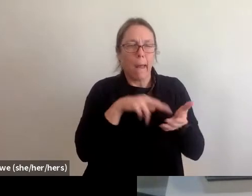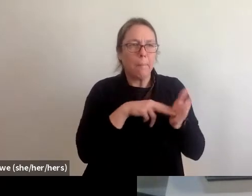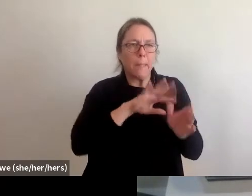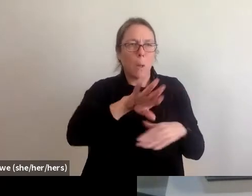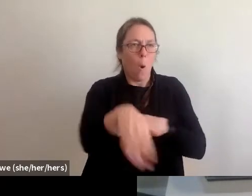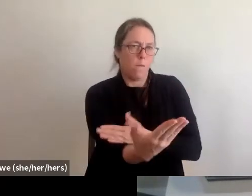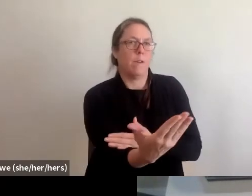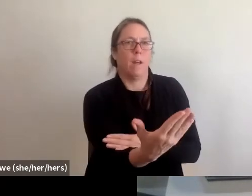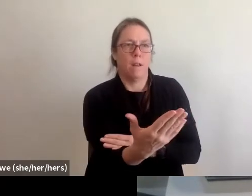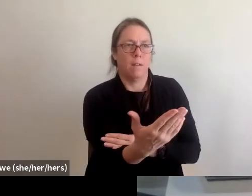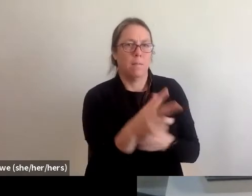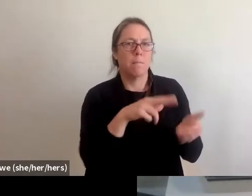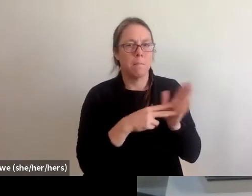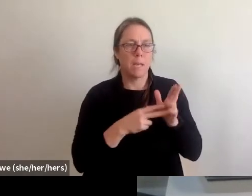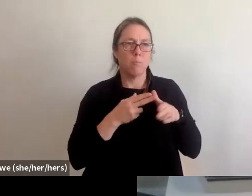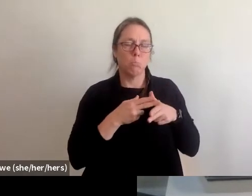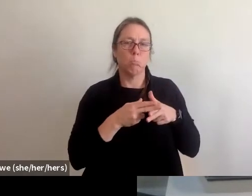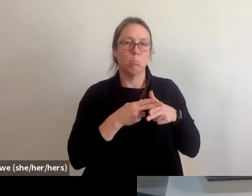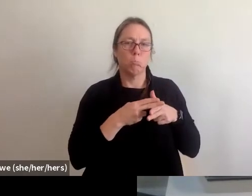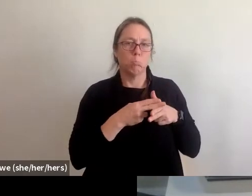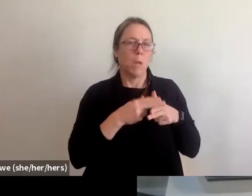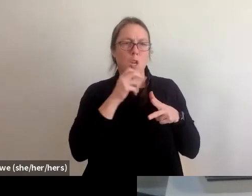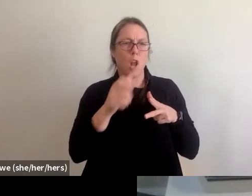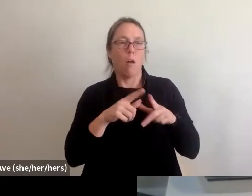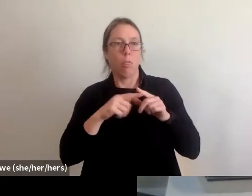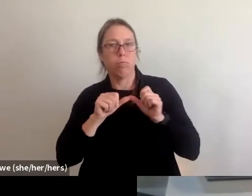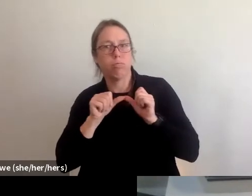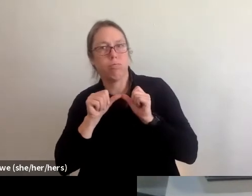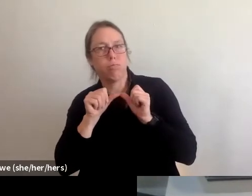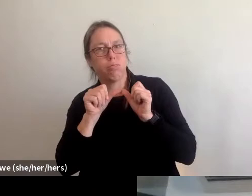This is just short term relative to the disaster phases,